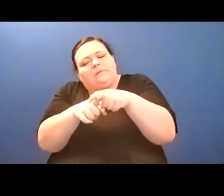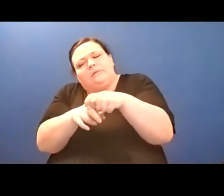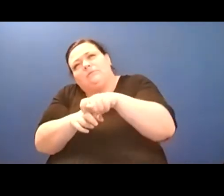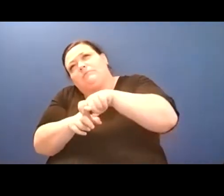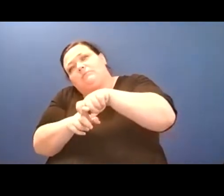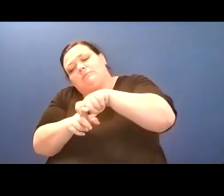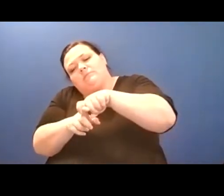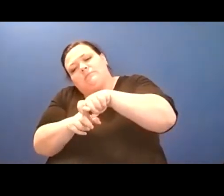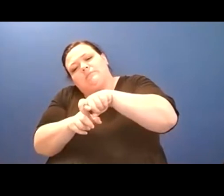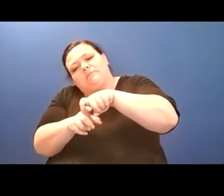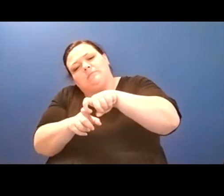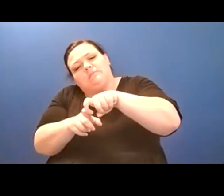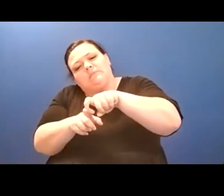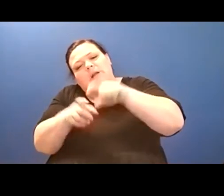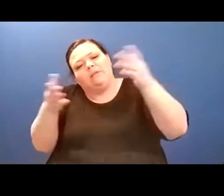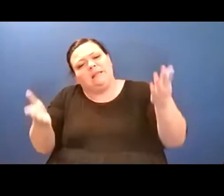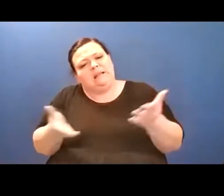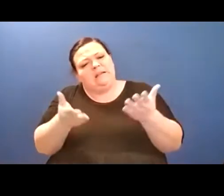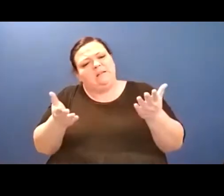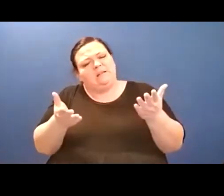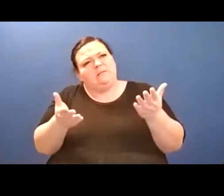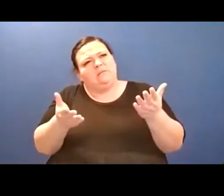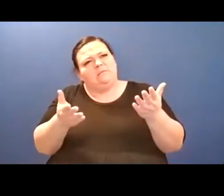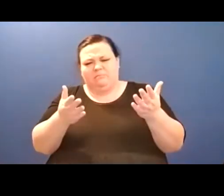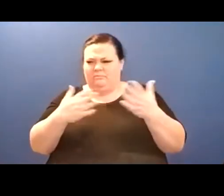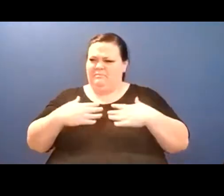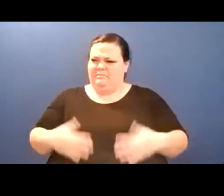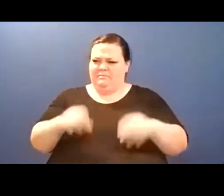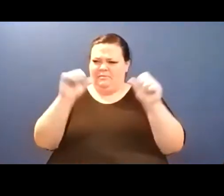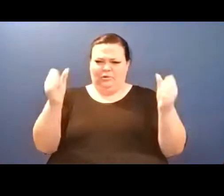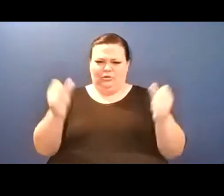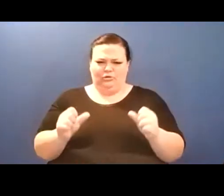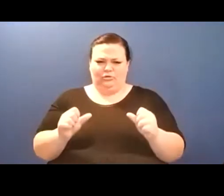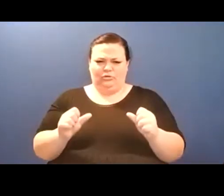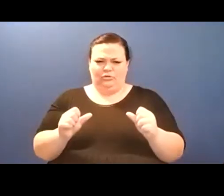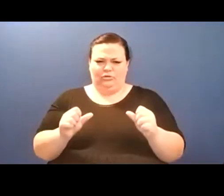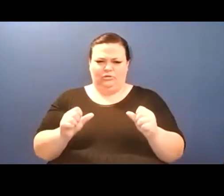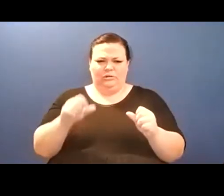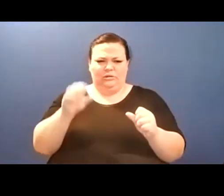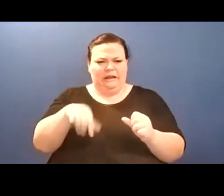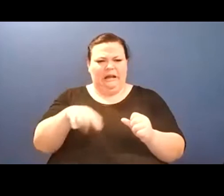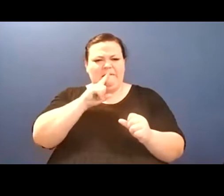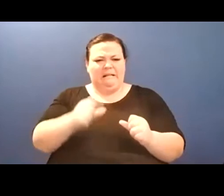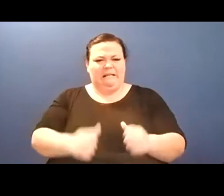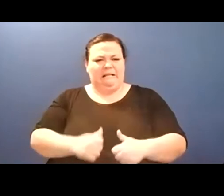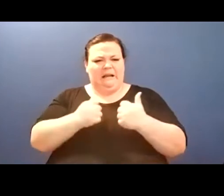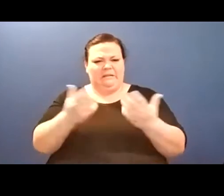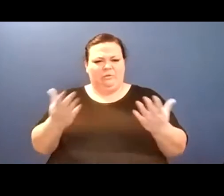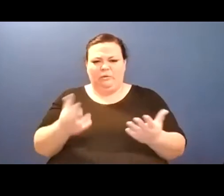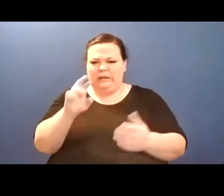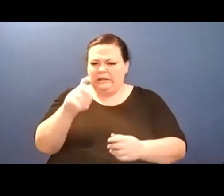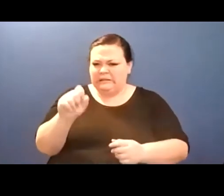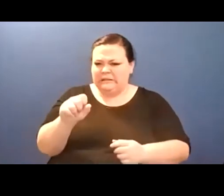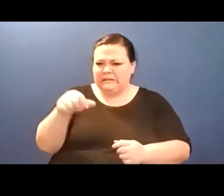of milk but on the sea and now it is the song that is alveolar now it is the womb